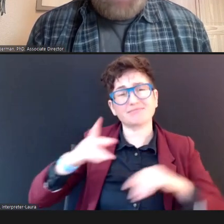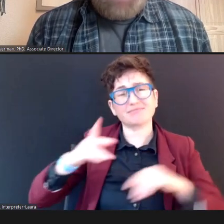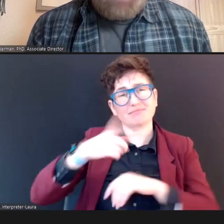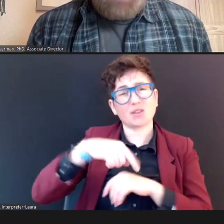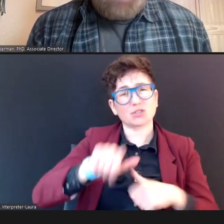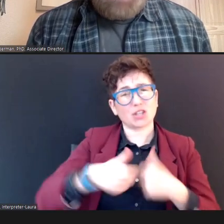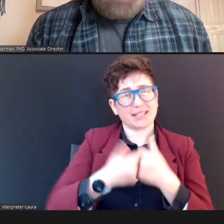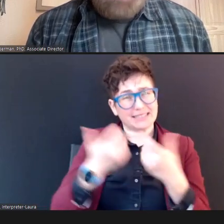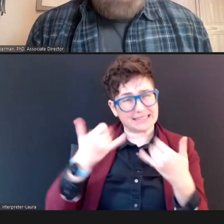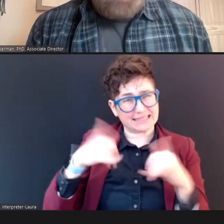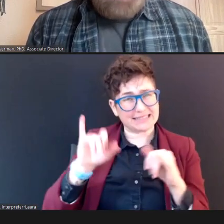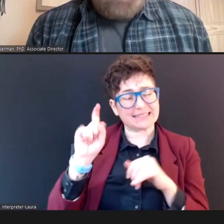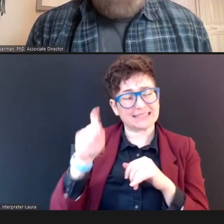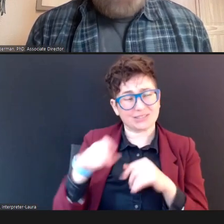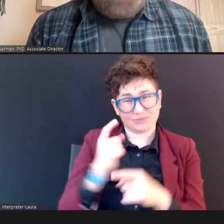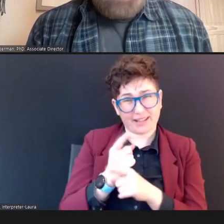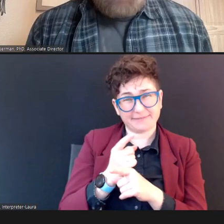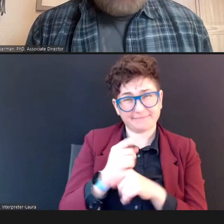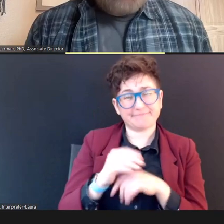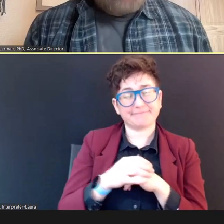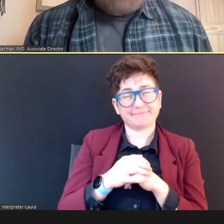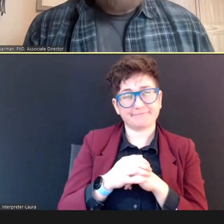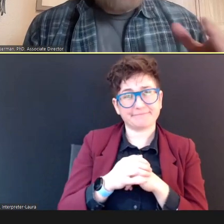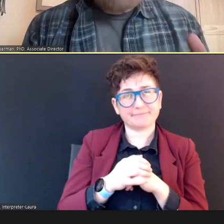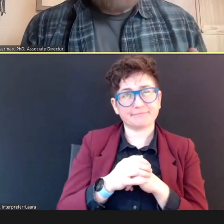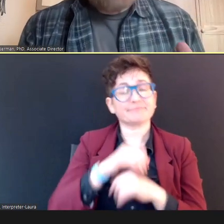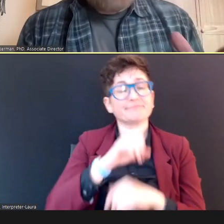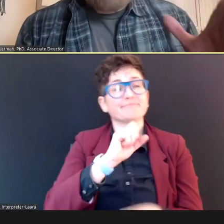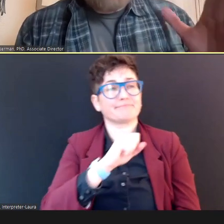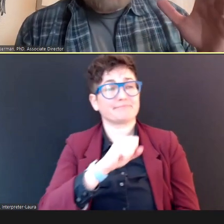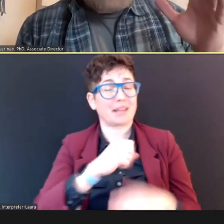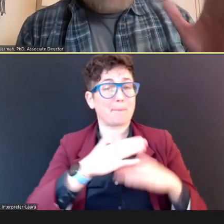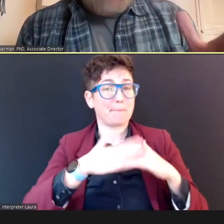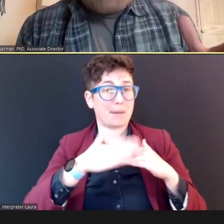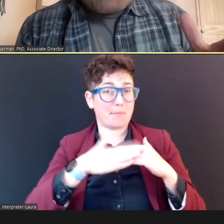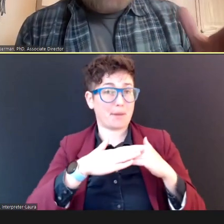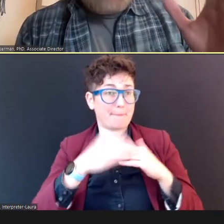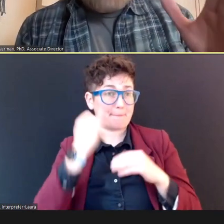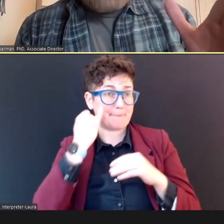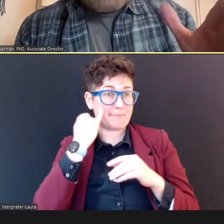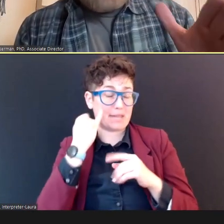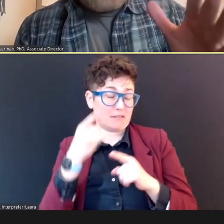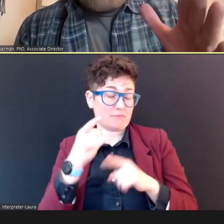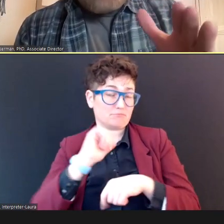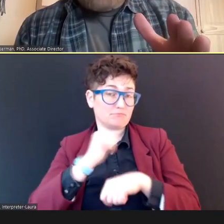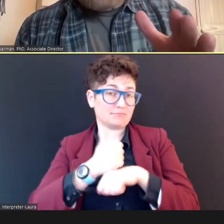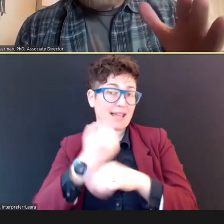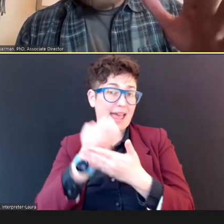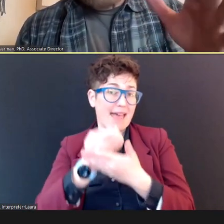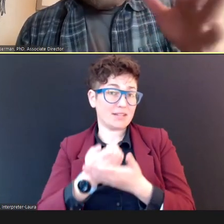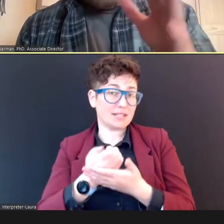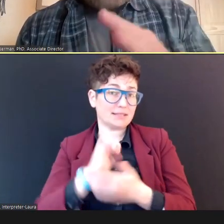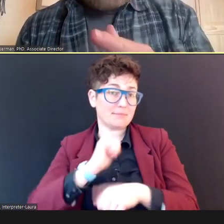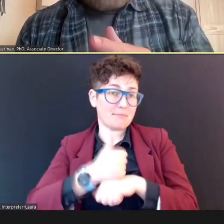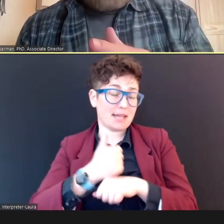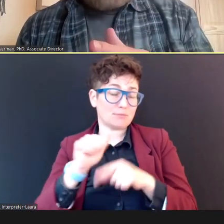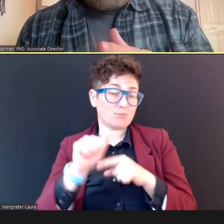DR. So at a minimum, if you're establishing evidence-based practices for three to five-year-olds, and if you're